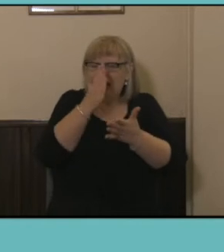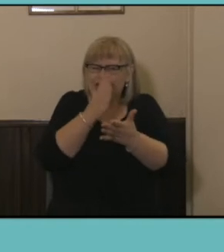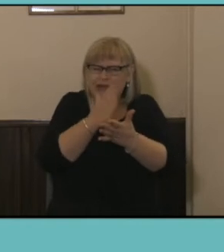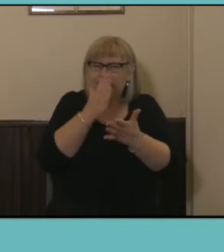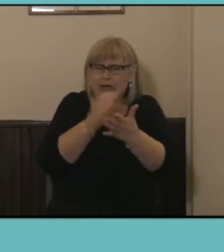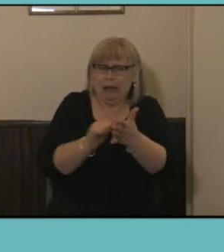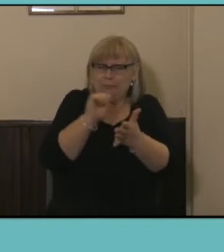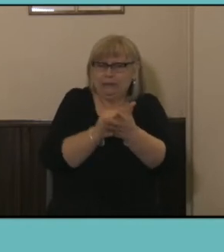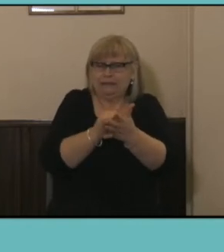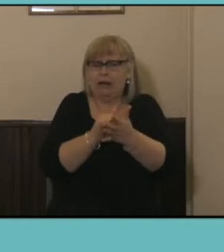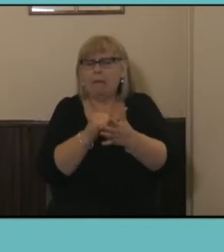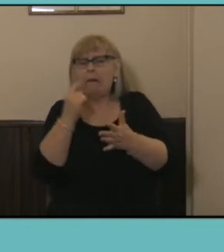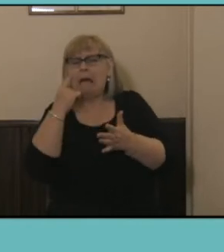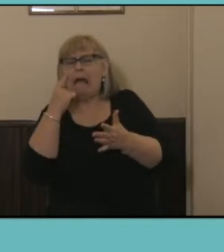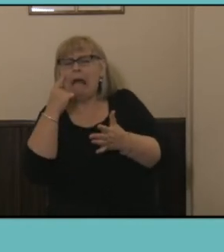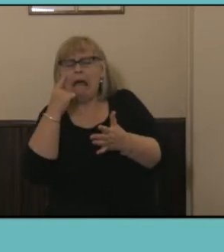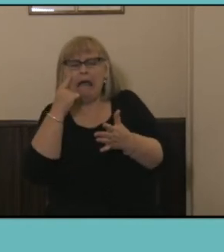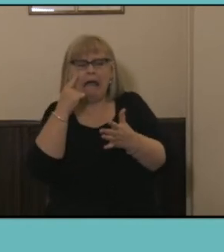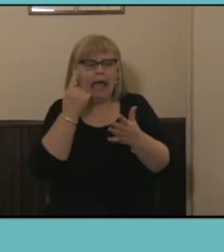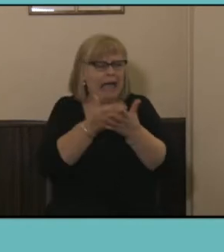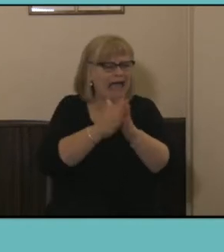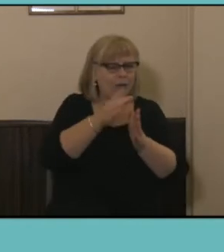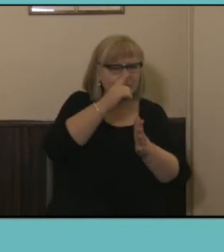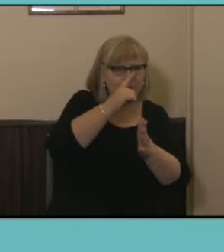the labor market experience of the population is changing over time on a